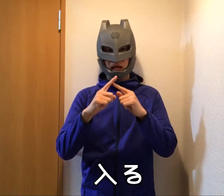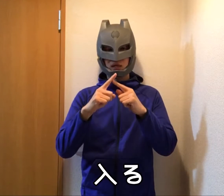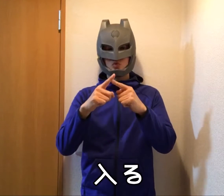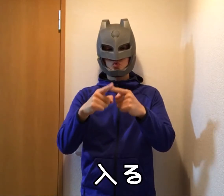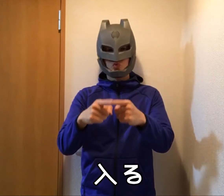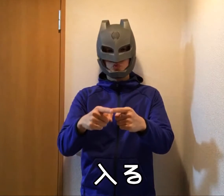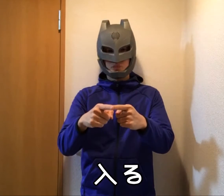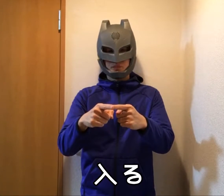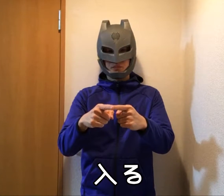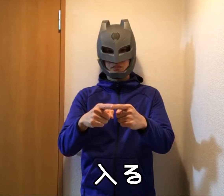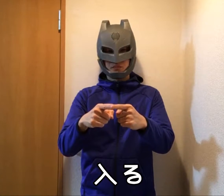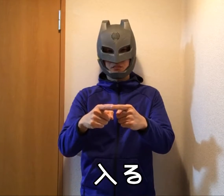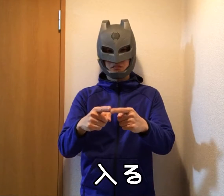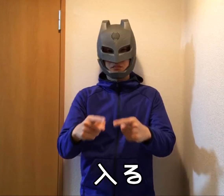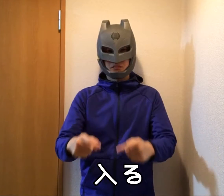Enter